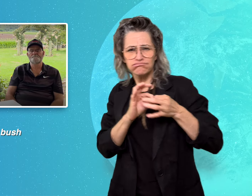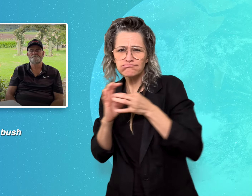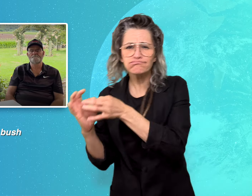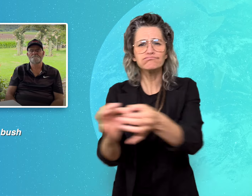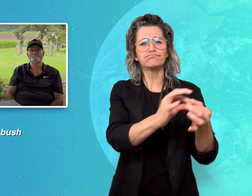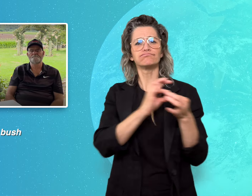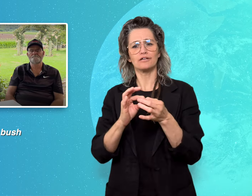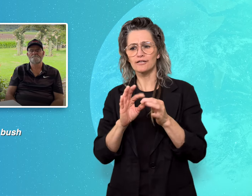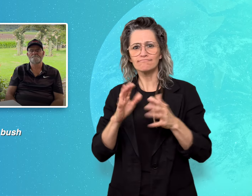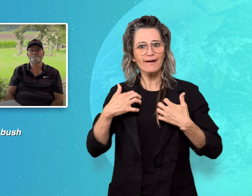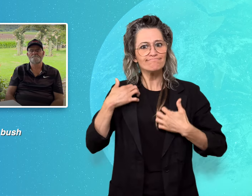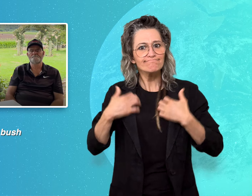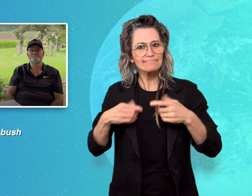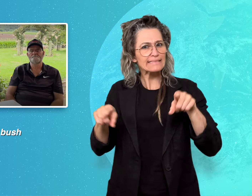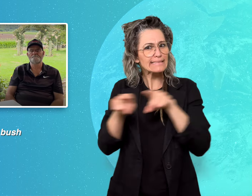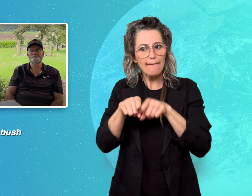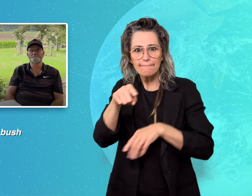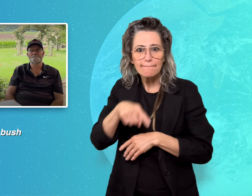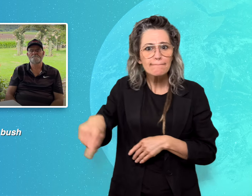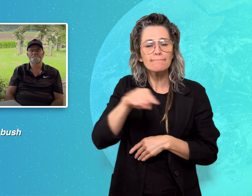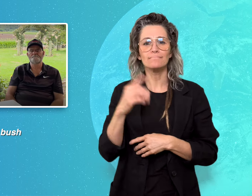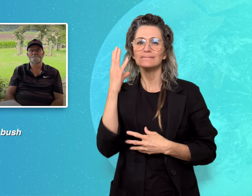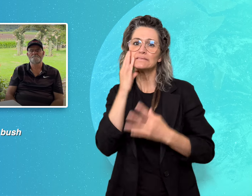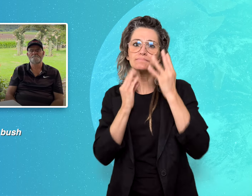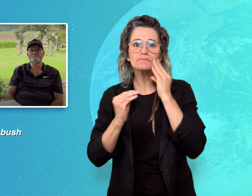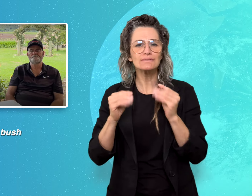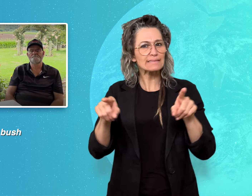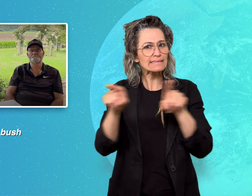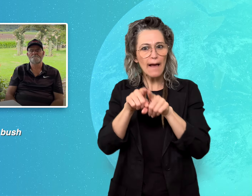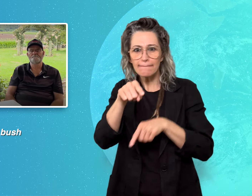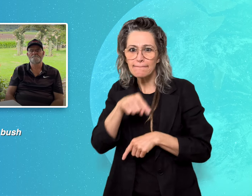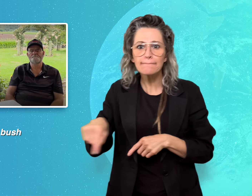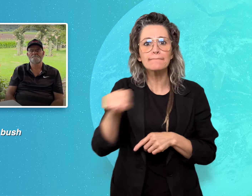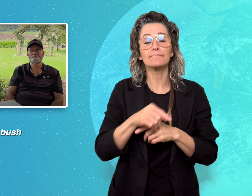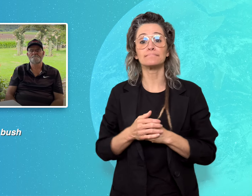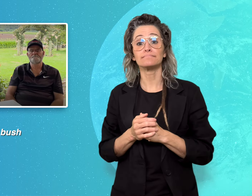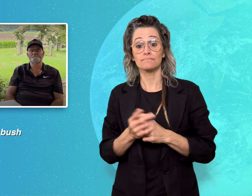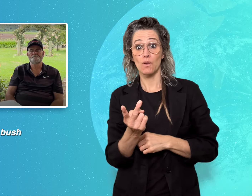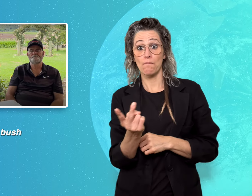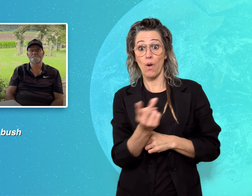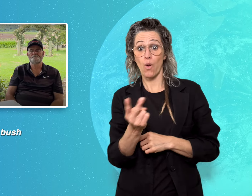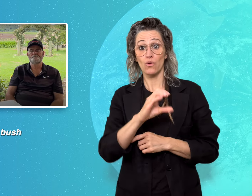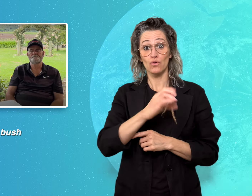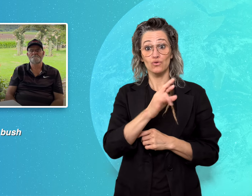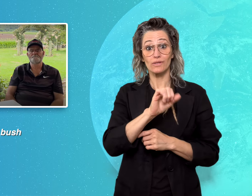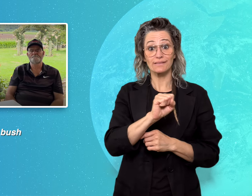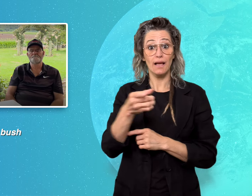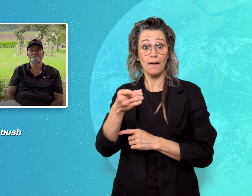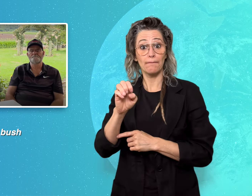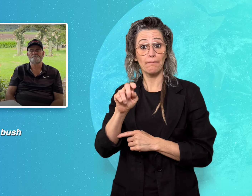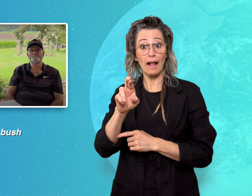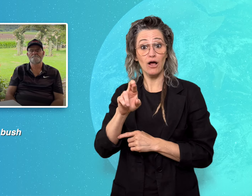Chris and Peter attended different Deaf schools - Chris